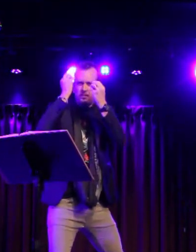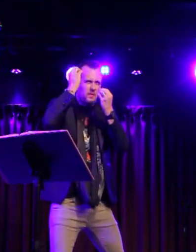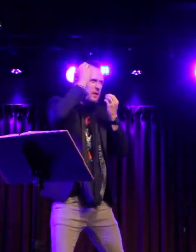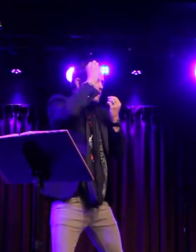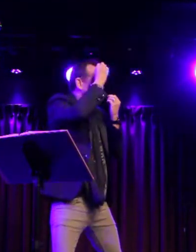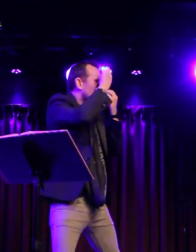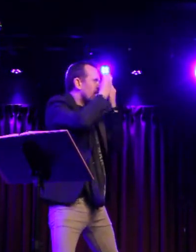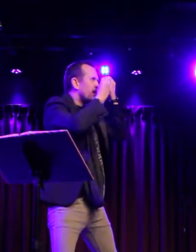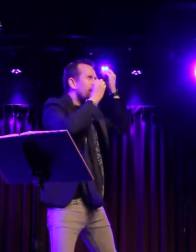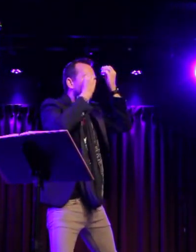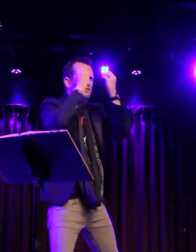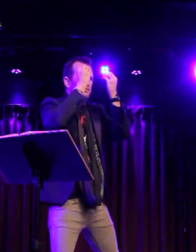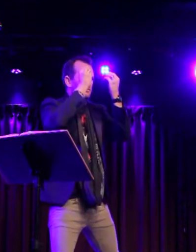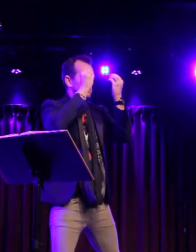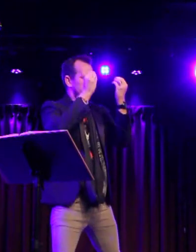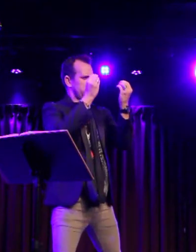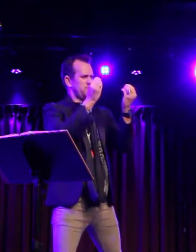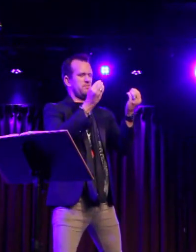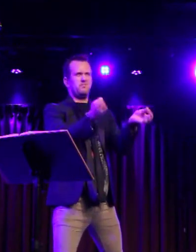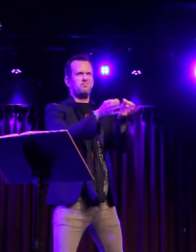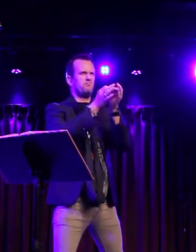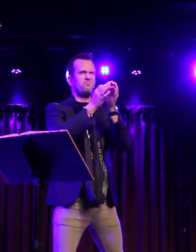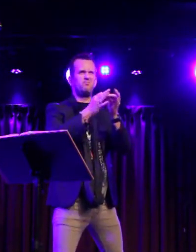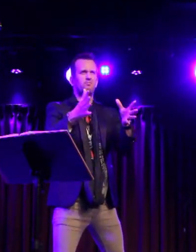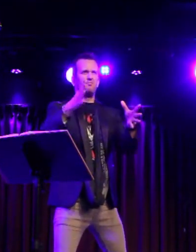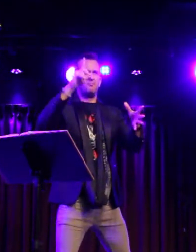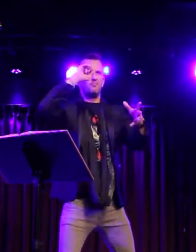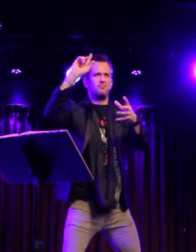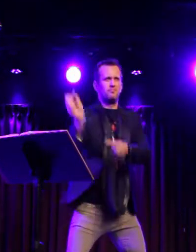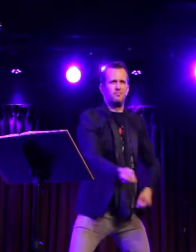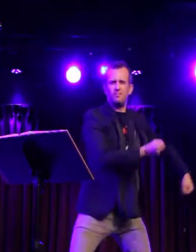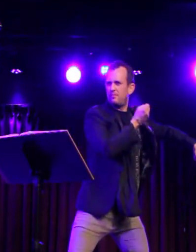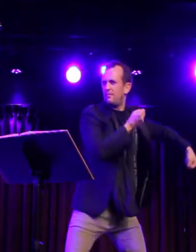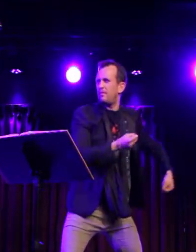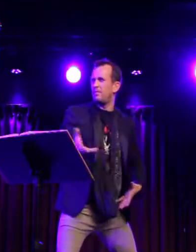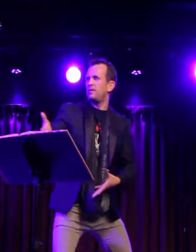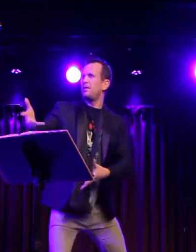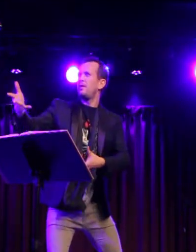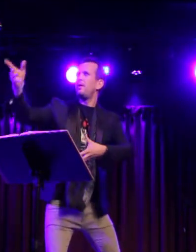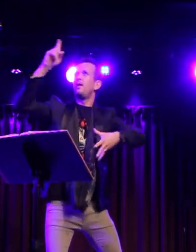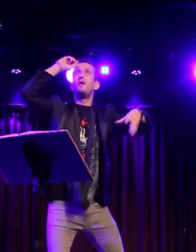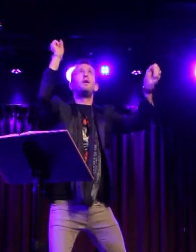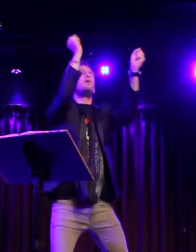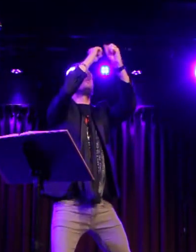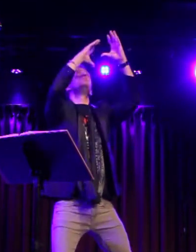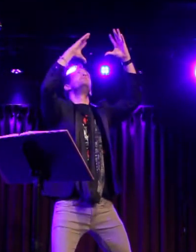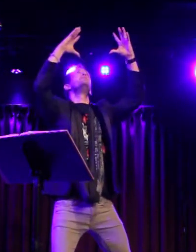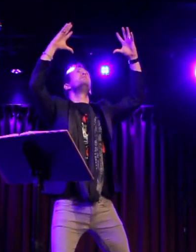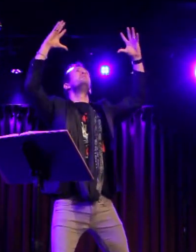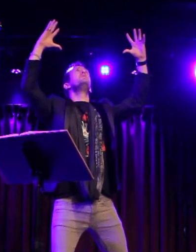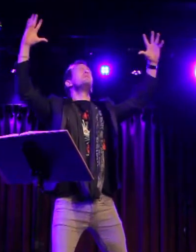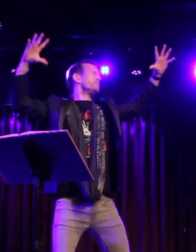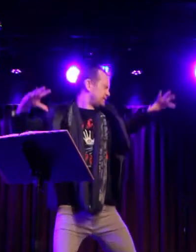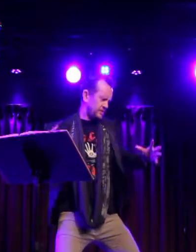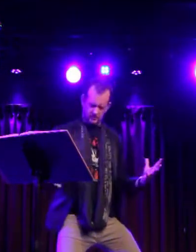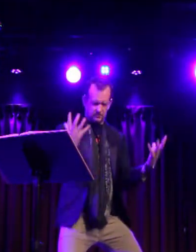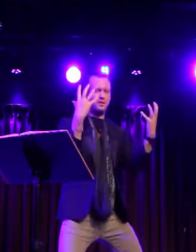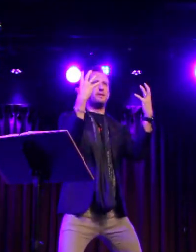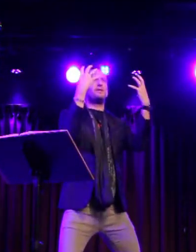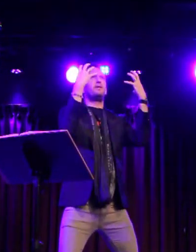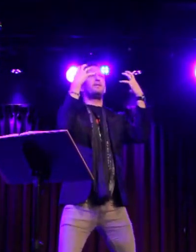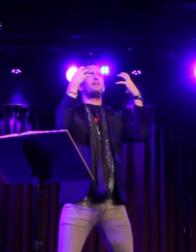Abandon thought and let the dream descend